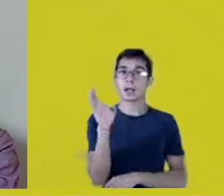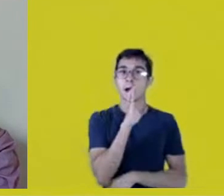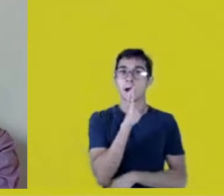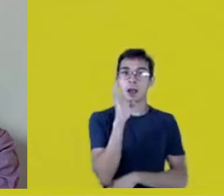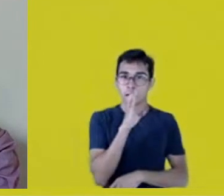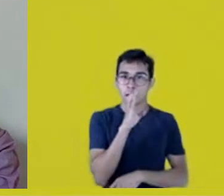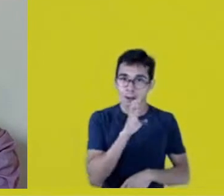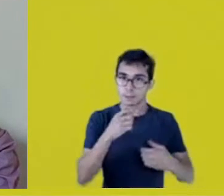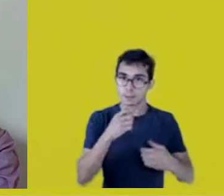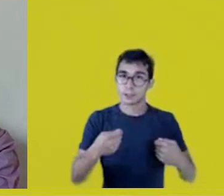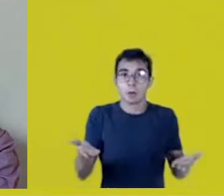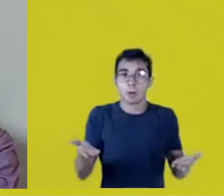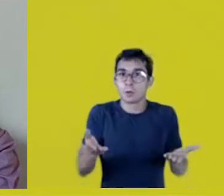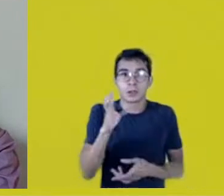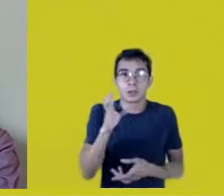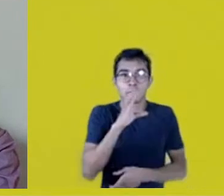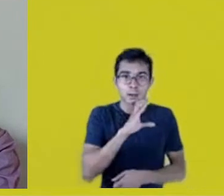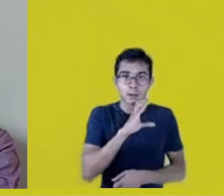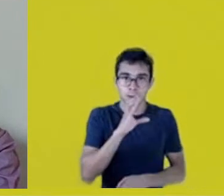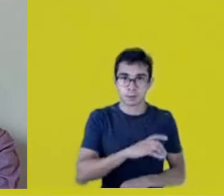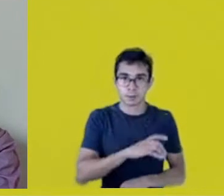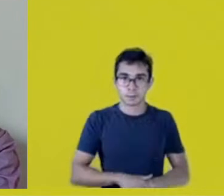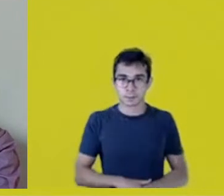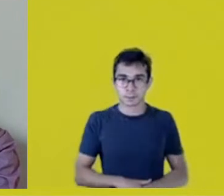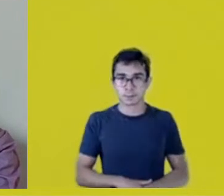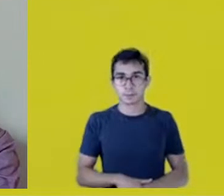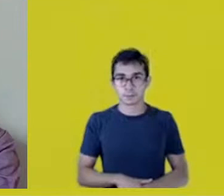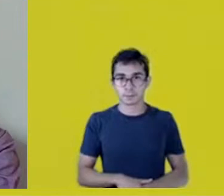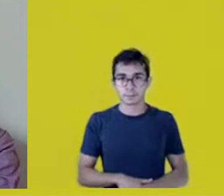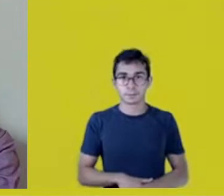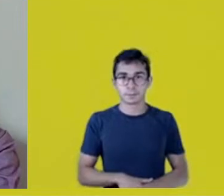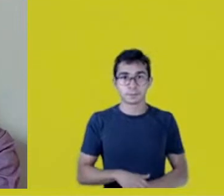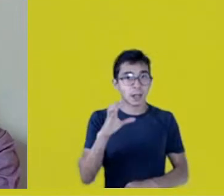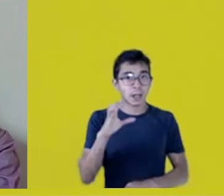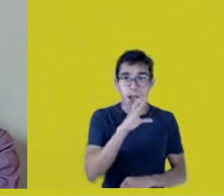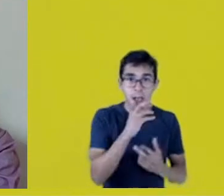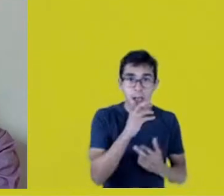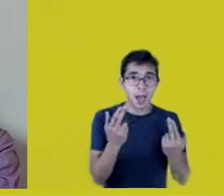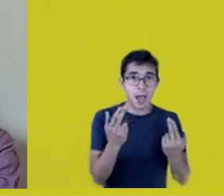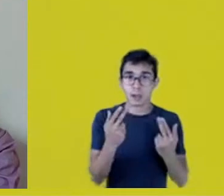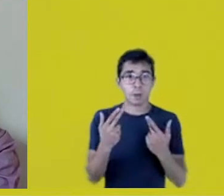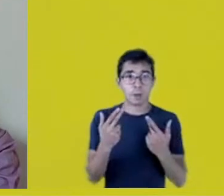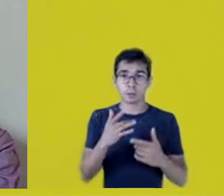so much so as the health emergency we’re living.